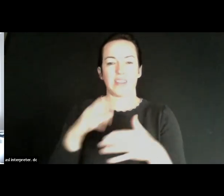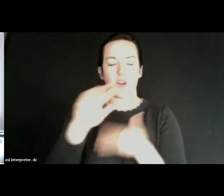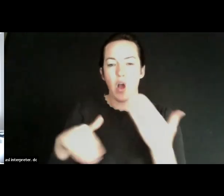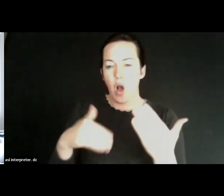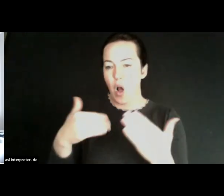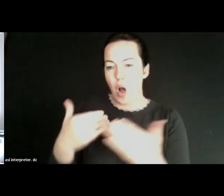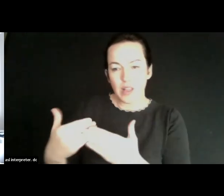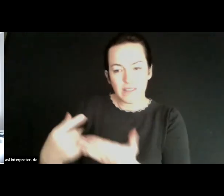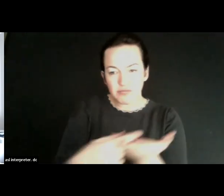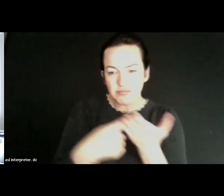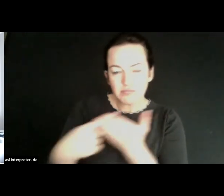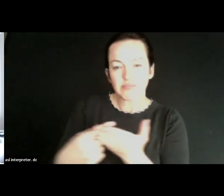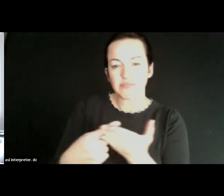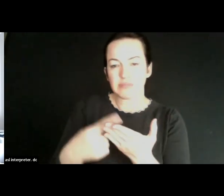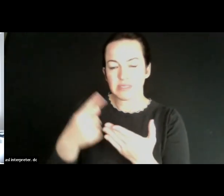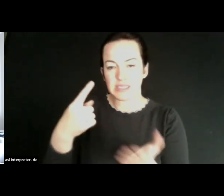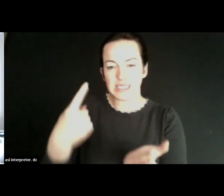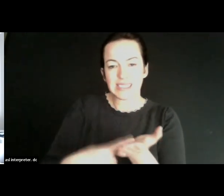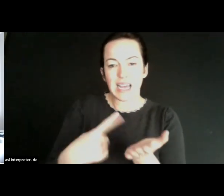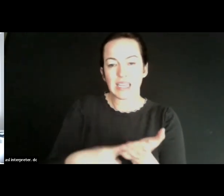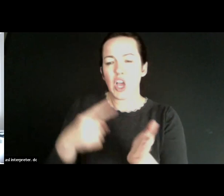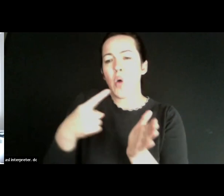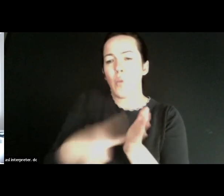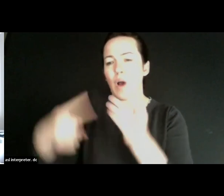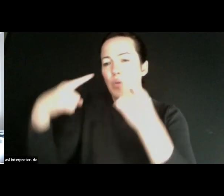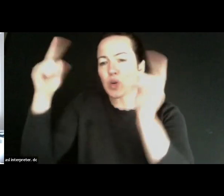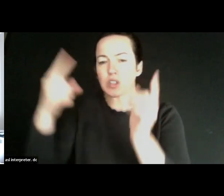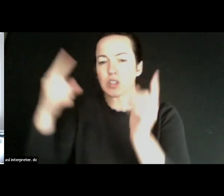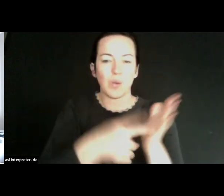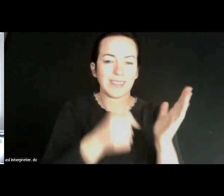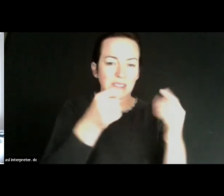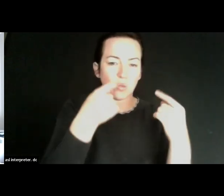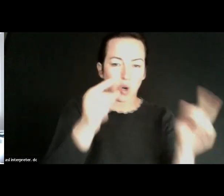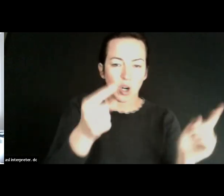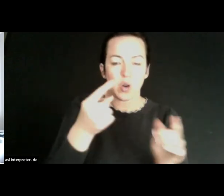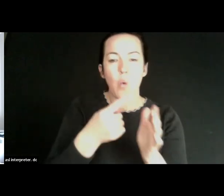in tele health to study. Okay, what's working, what's not? What do we need to do differently?